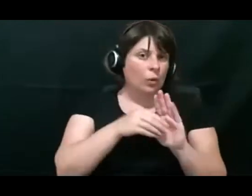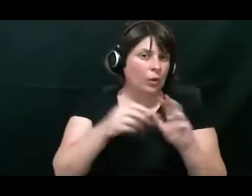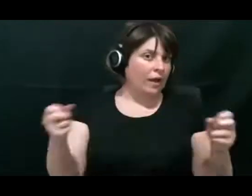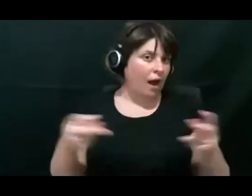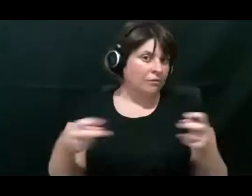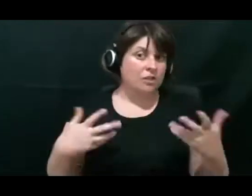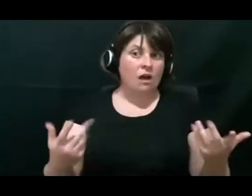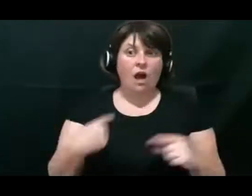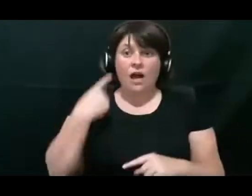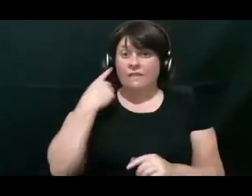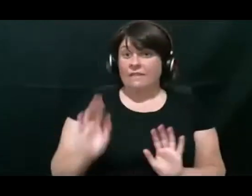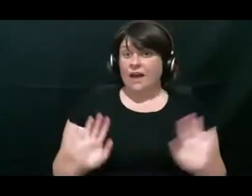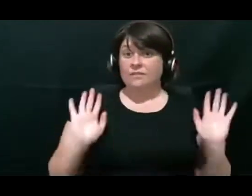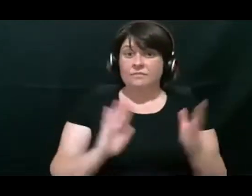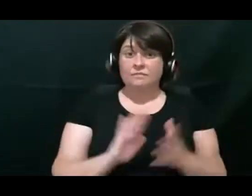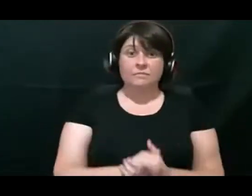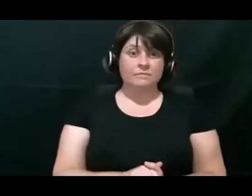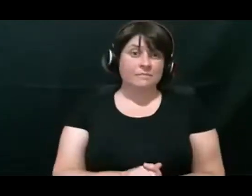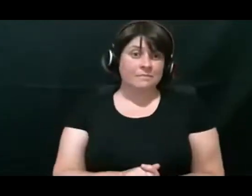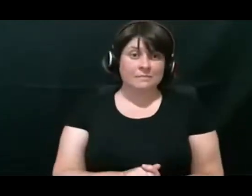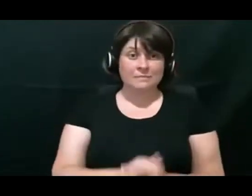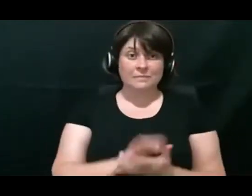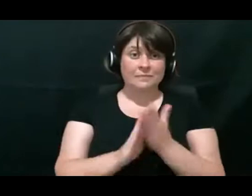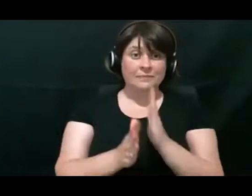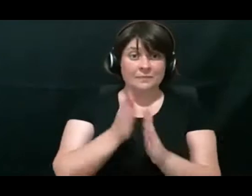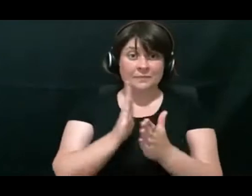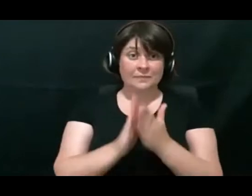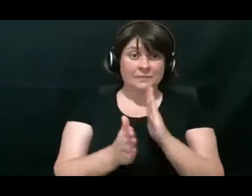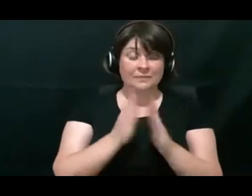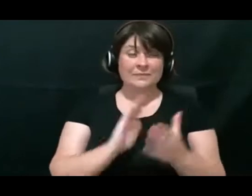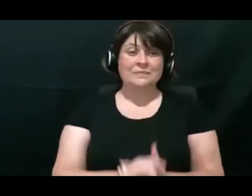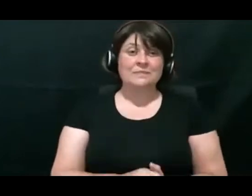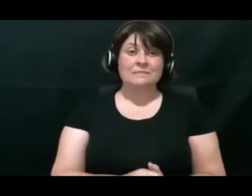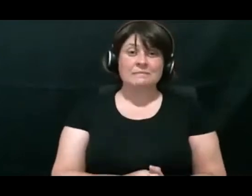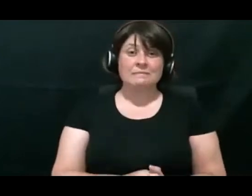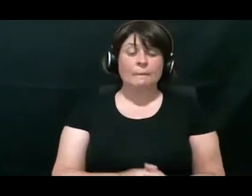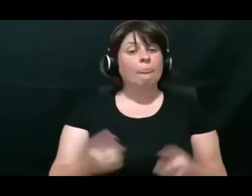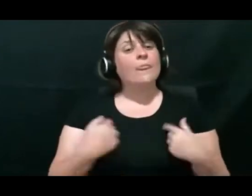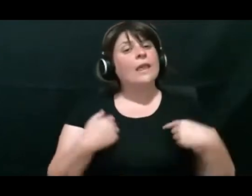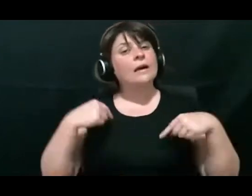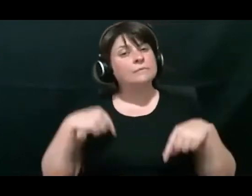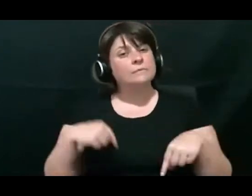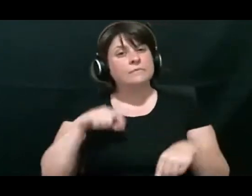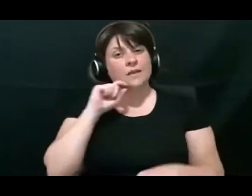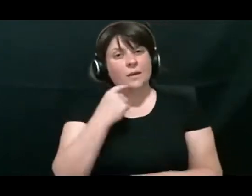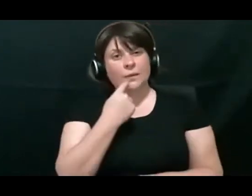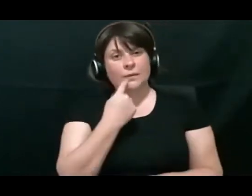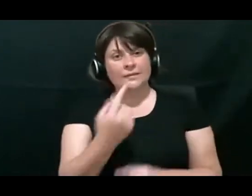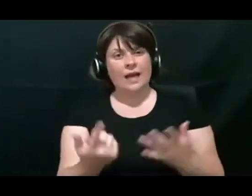I think that's how ‑ while I'm here I will mention the other three webinars that are